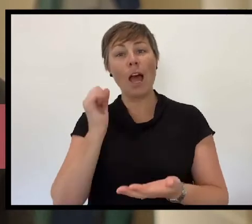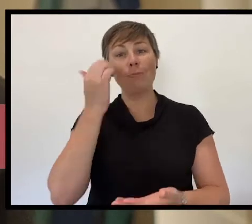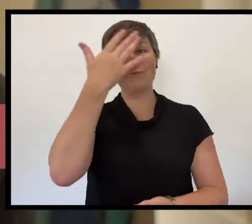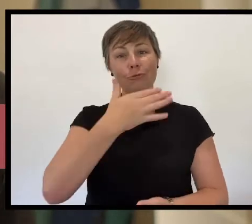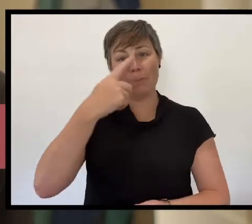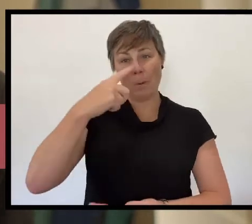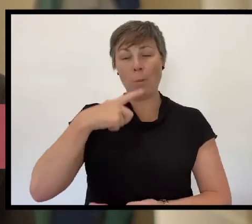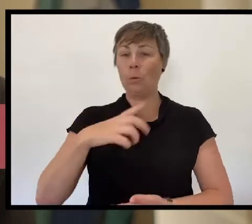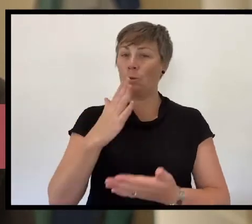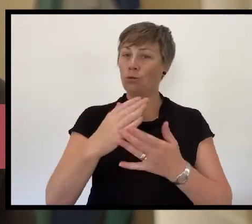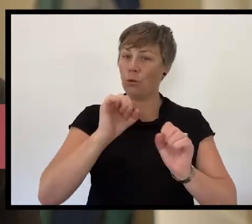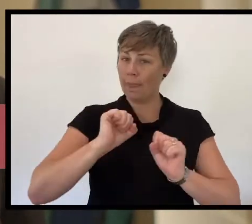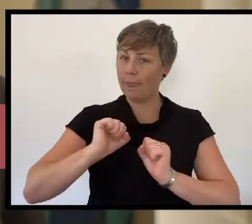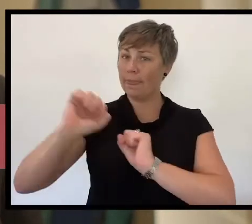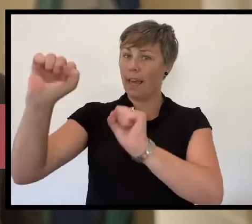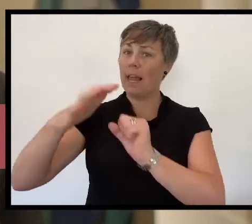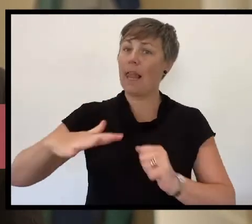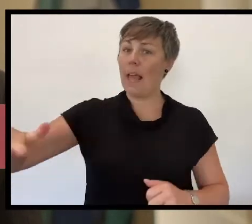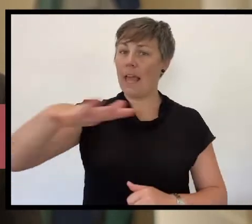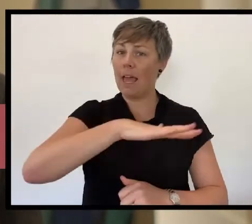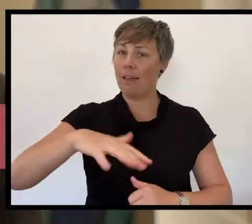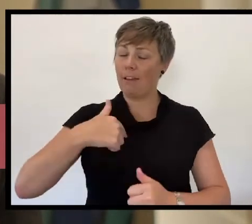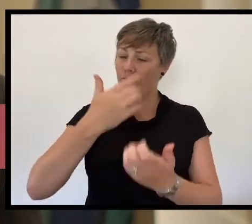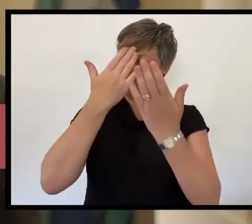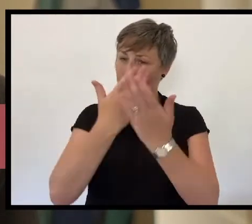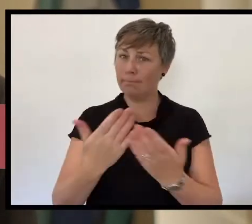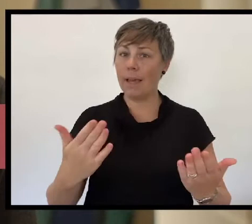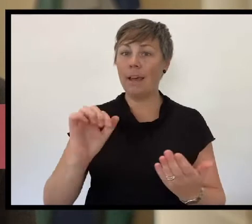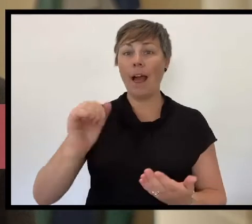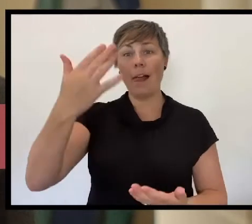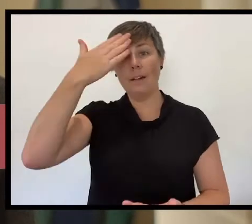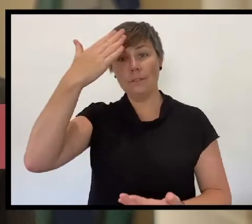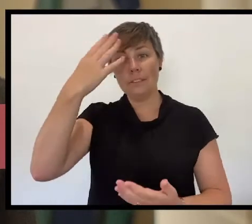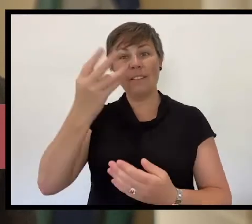from which I am sending this message, and I pay my respect to Elders past and present.